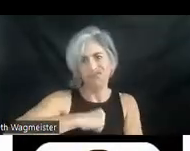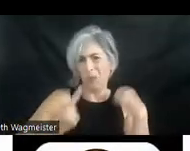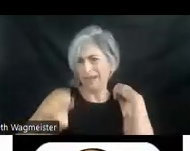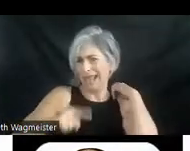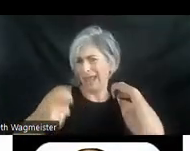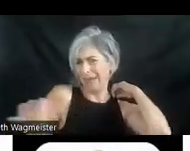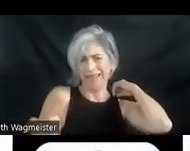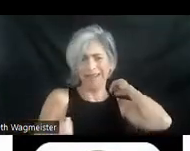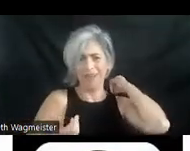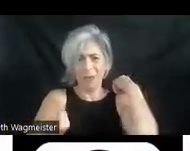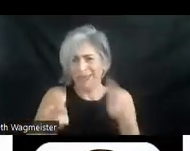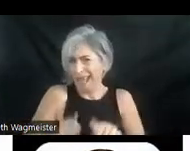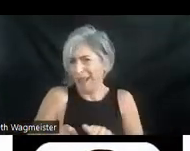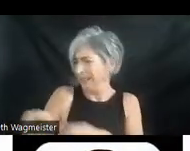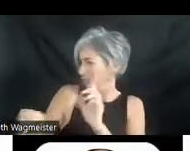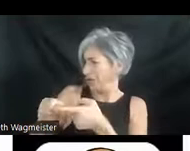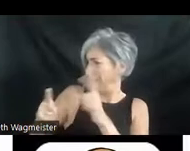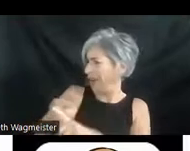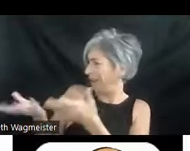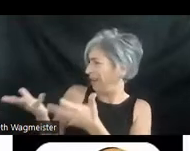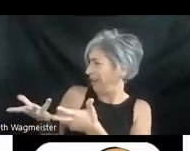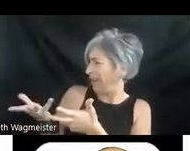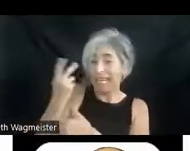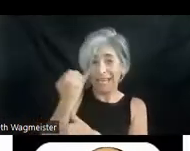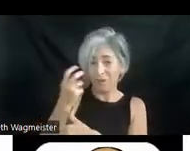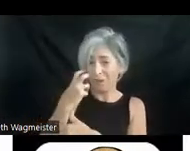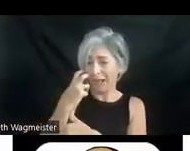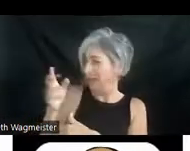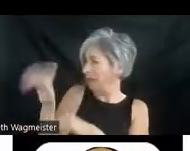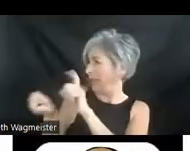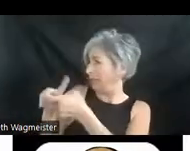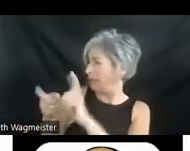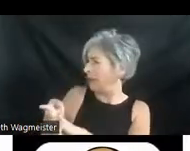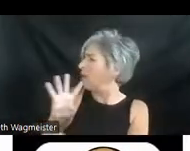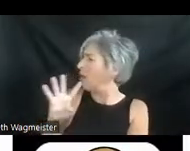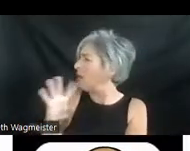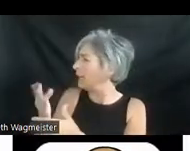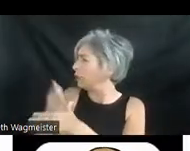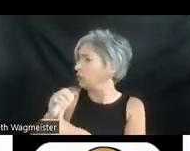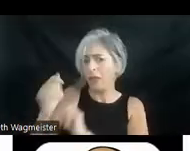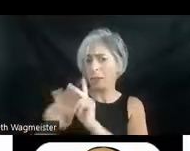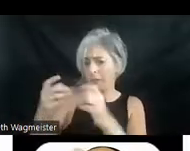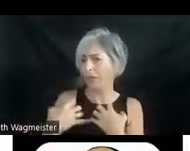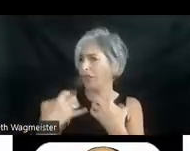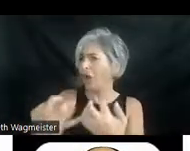on? What's going on? Right. Then you talk and that disturbs everybody else. And this